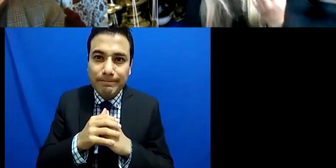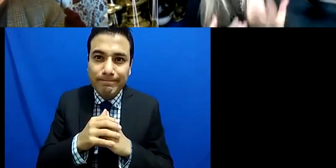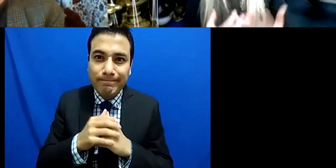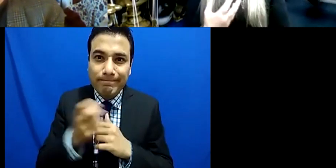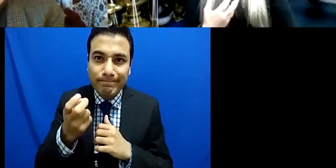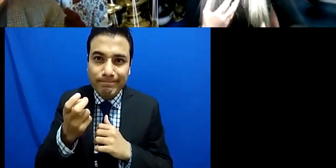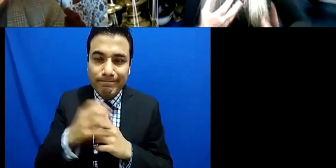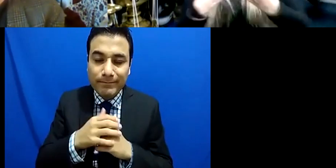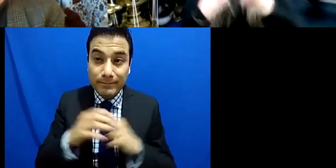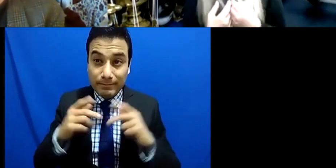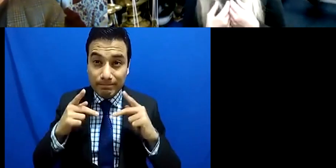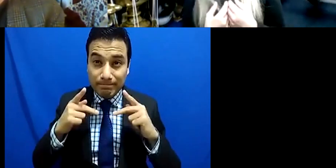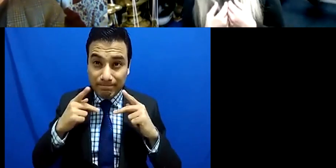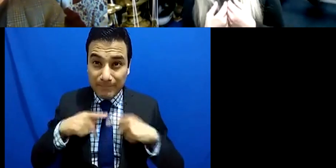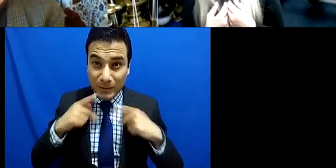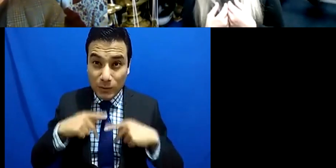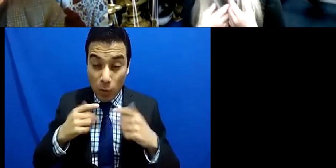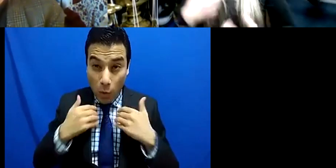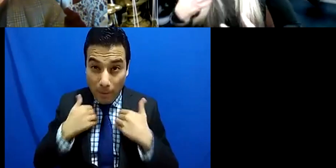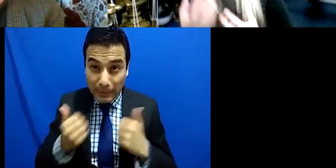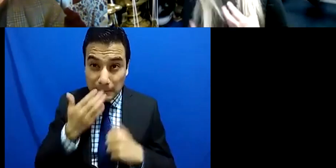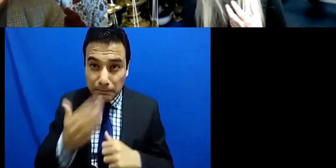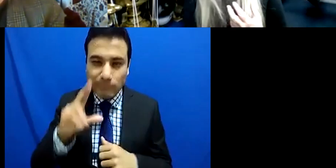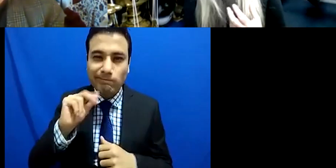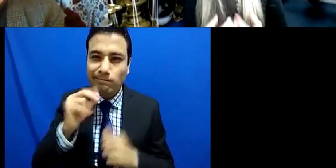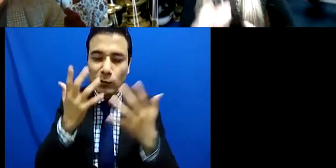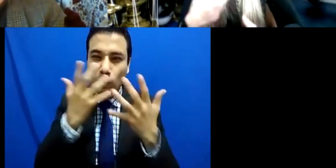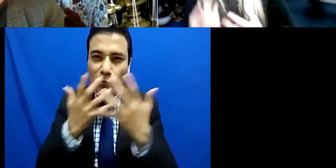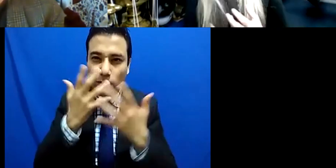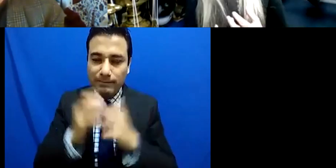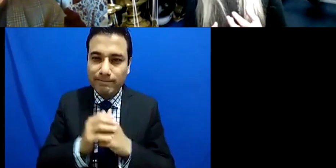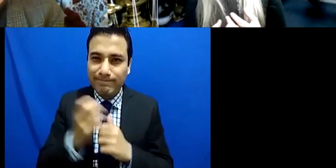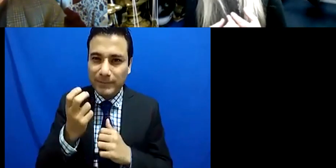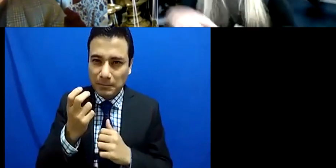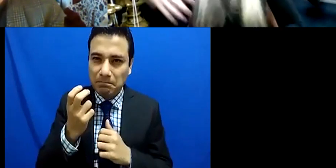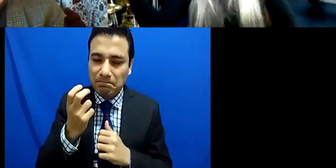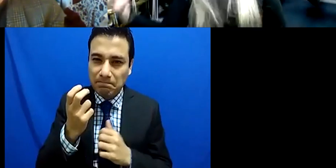you know my situation with deafness my situation with sound my situation with listening another